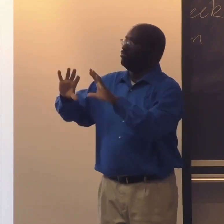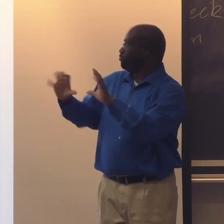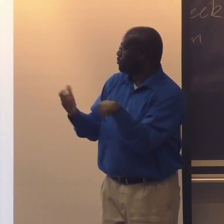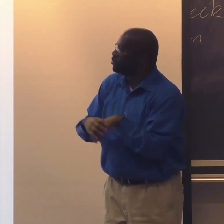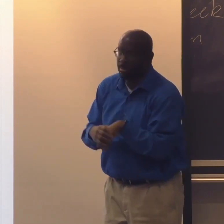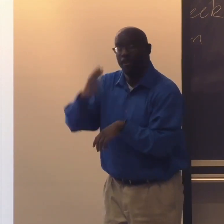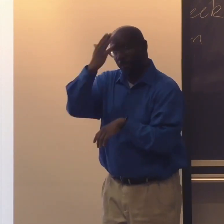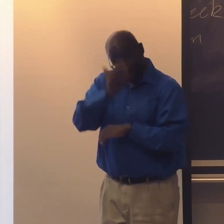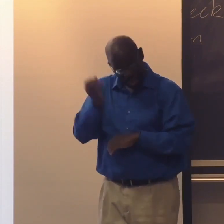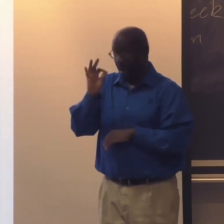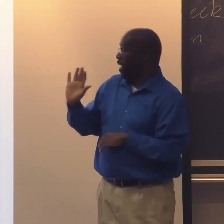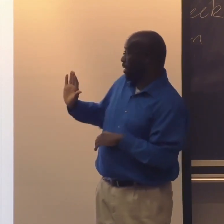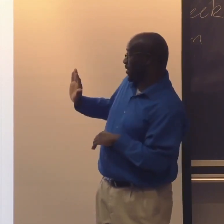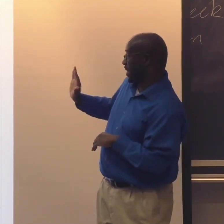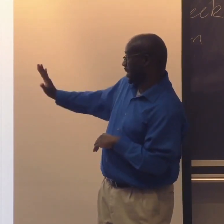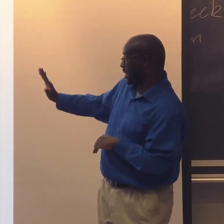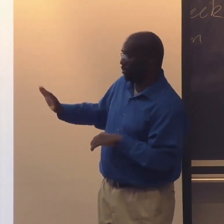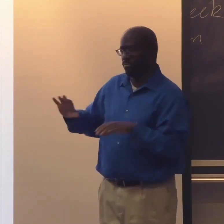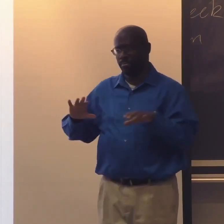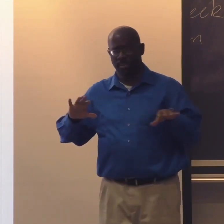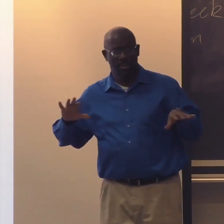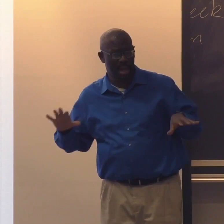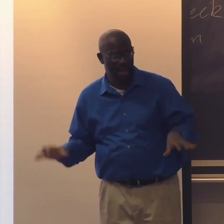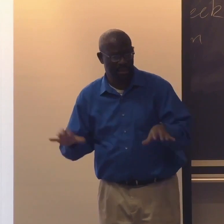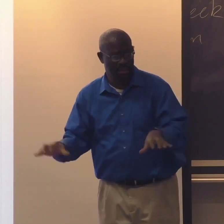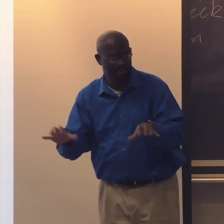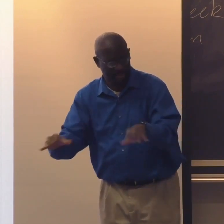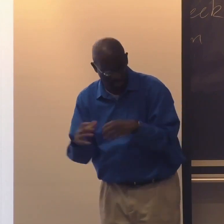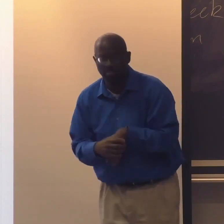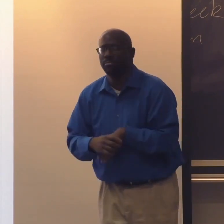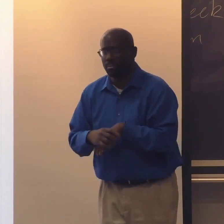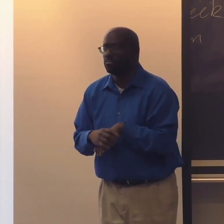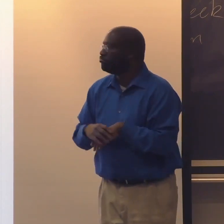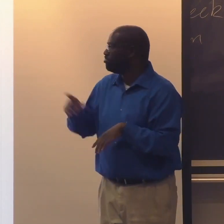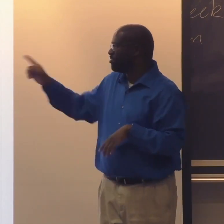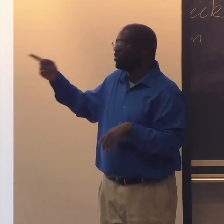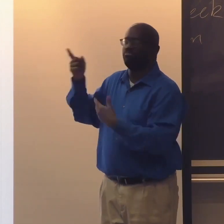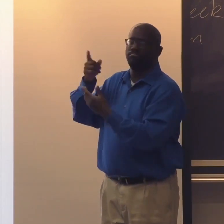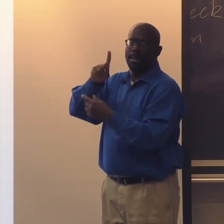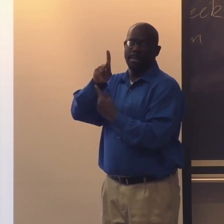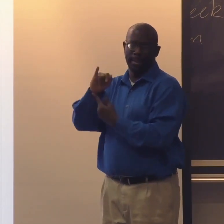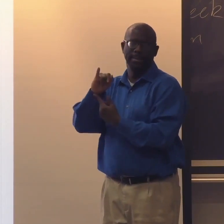That's when he finally received his high school diploma. He was very tearful. And he was very tearful upon receiving that.